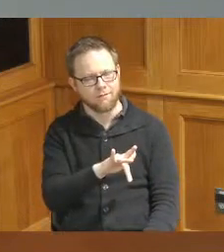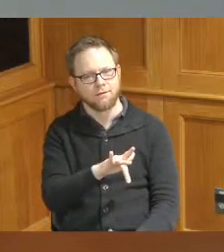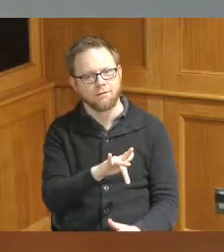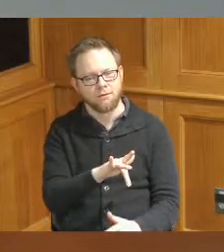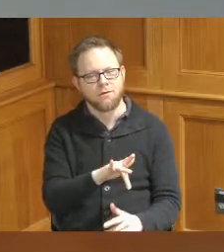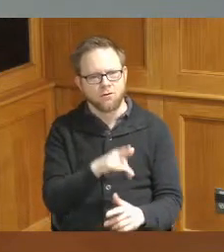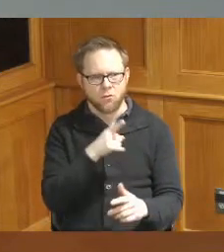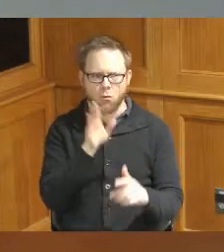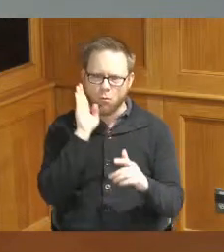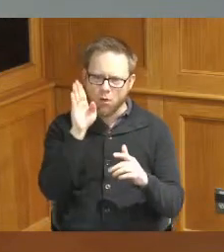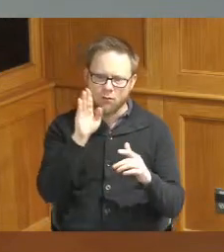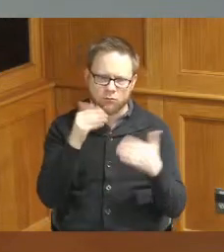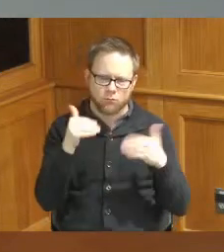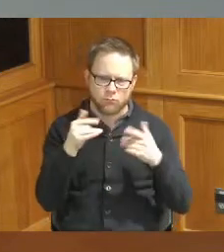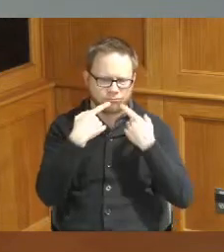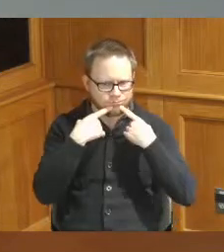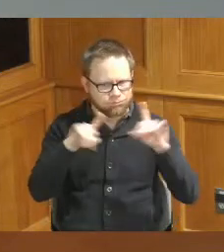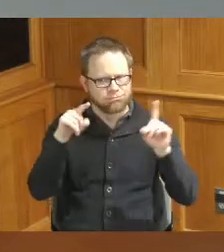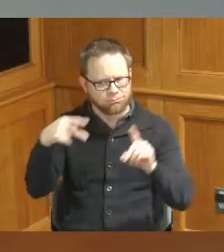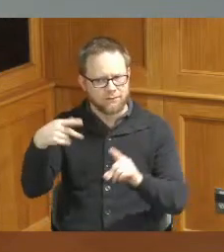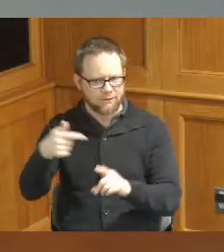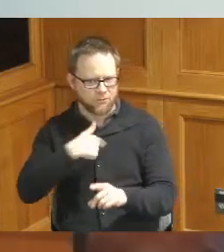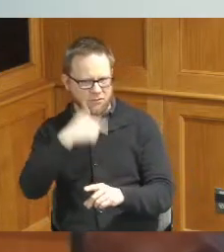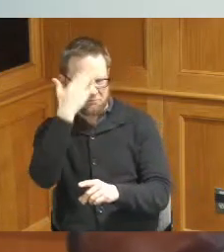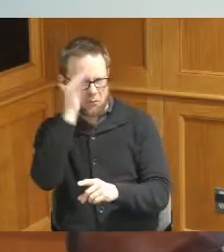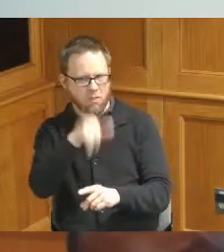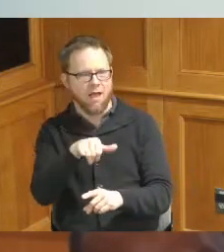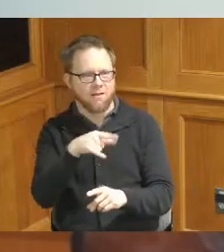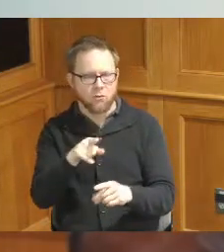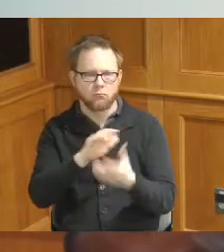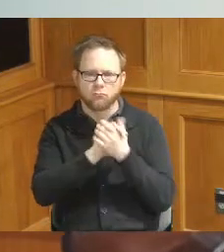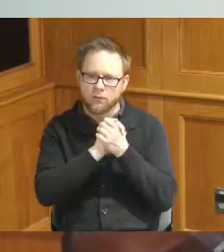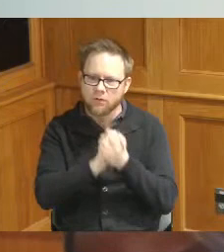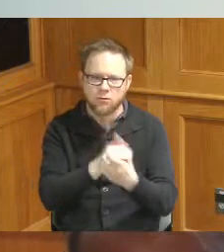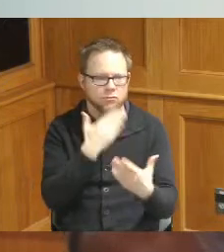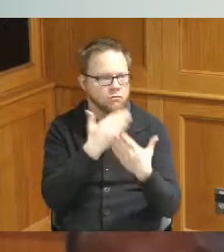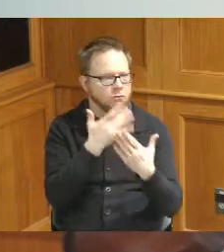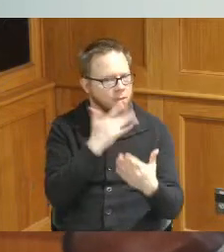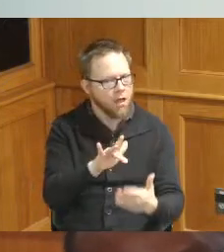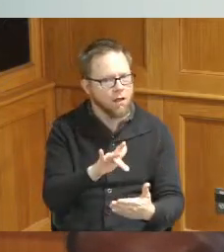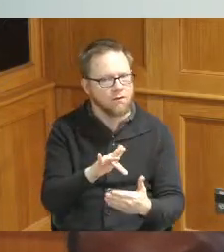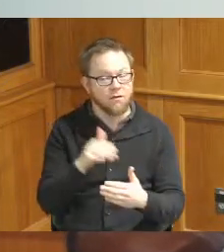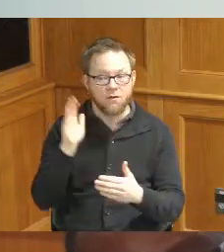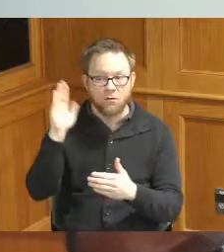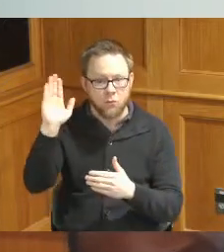over at PNG so congratulations best of luck and please do not hesitate to reach out on anything